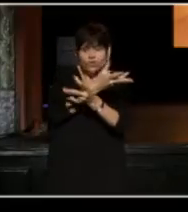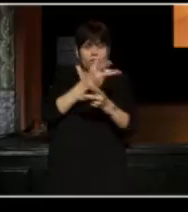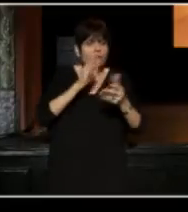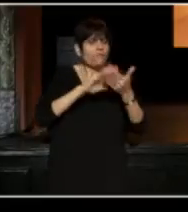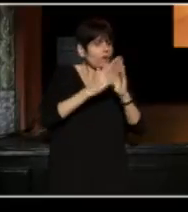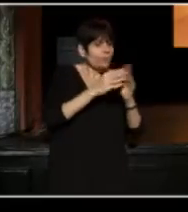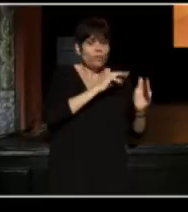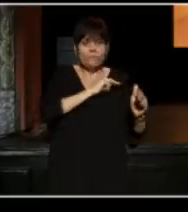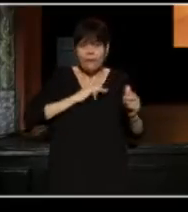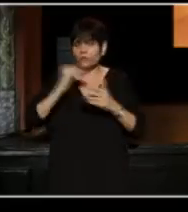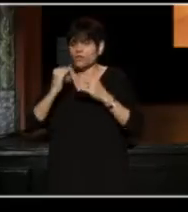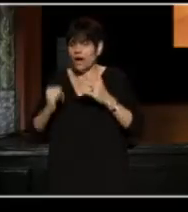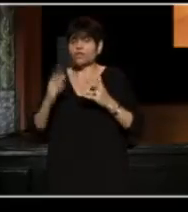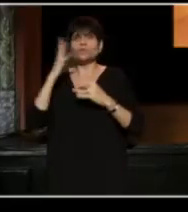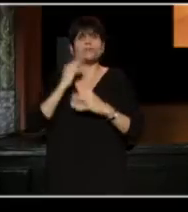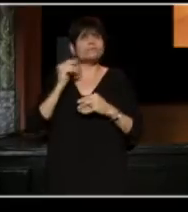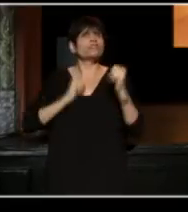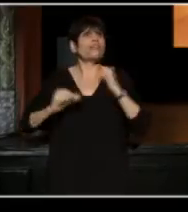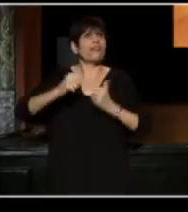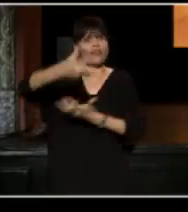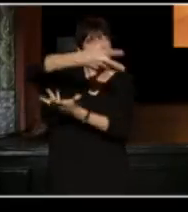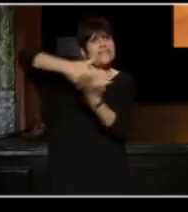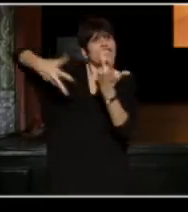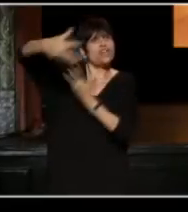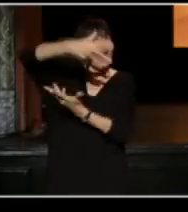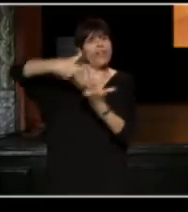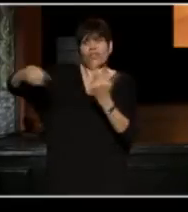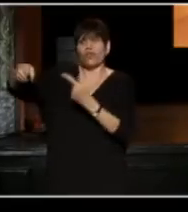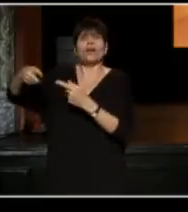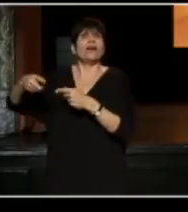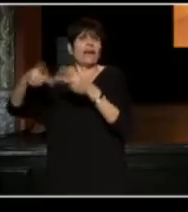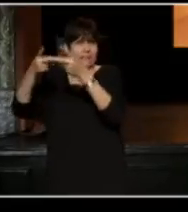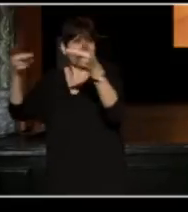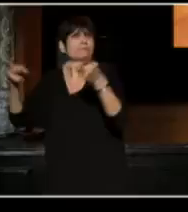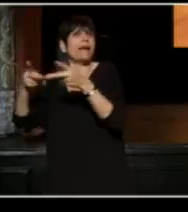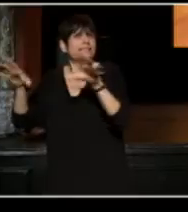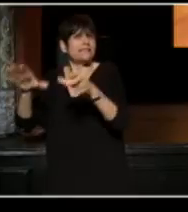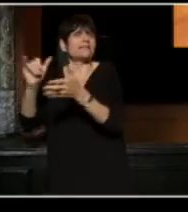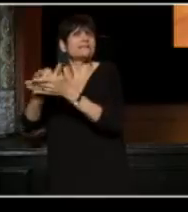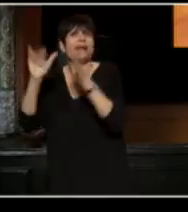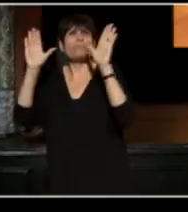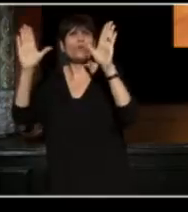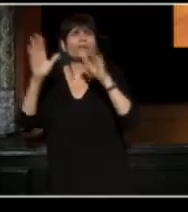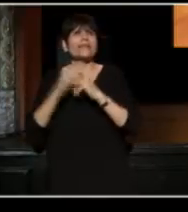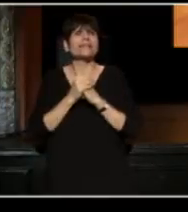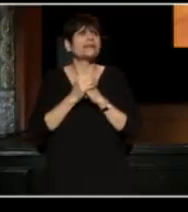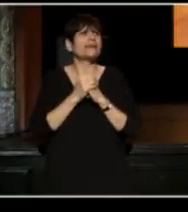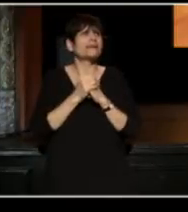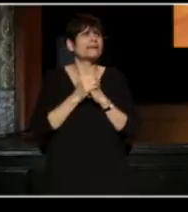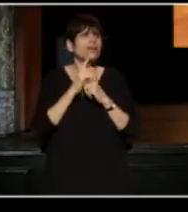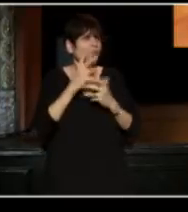to experience the theater and each other and this space does it brilliantly. Woody, do you want to make some comments?